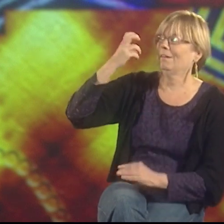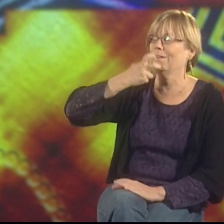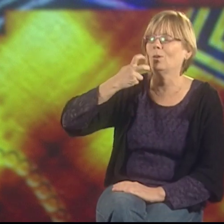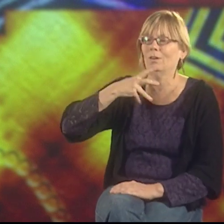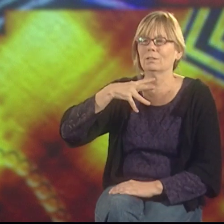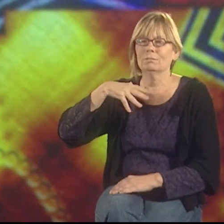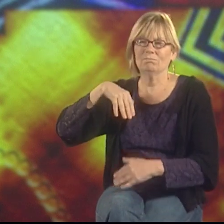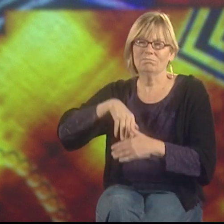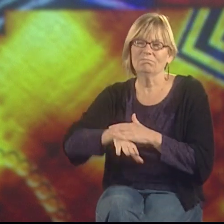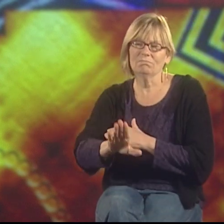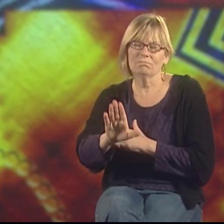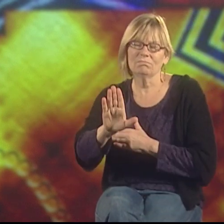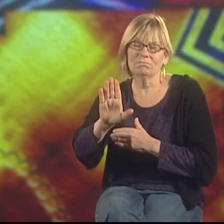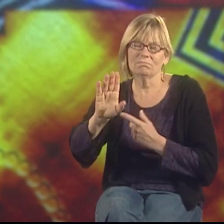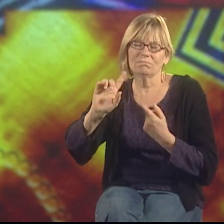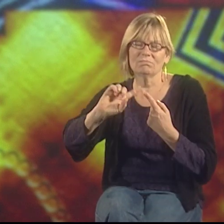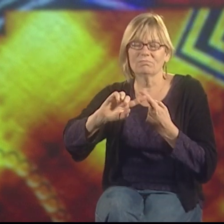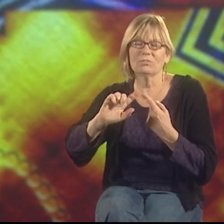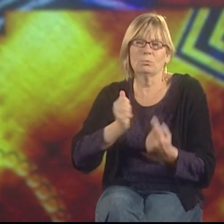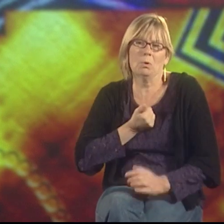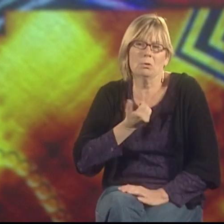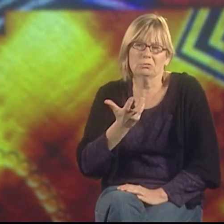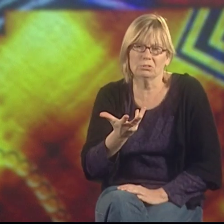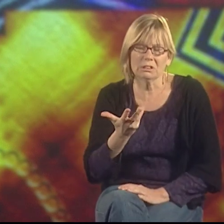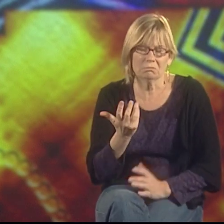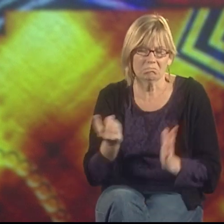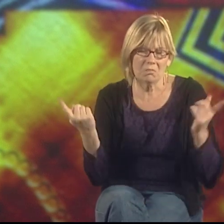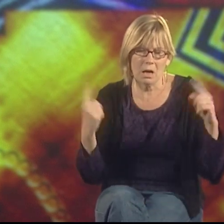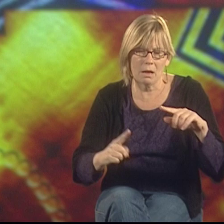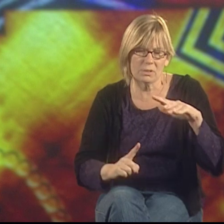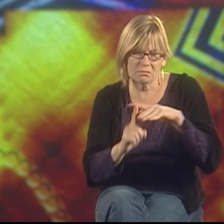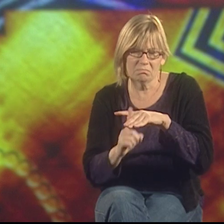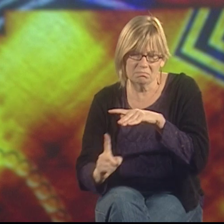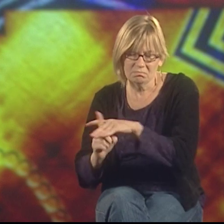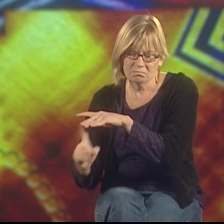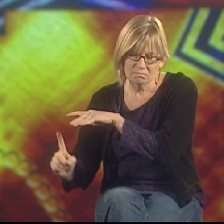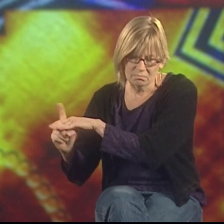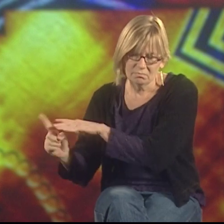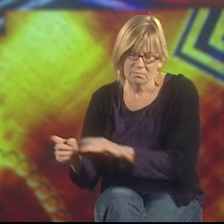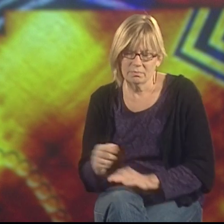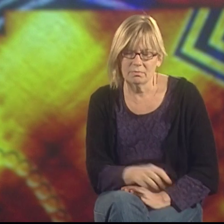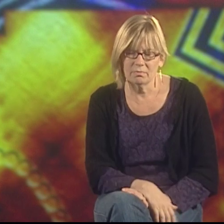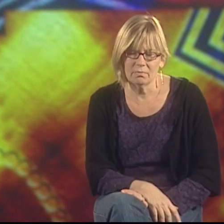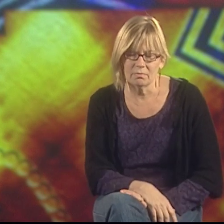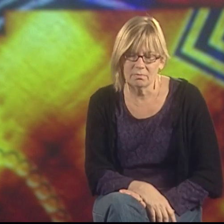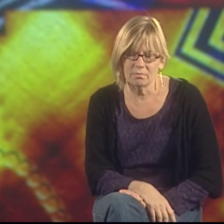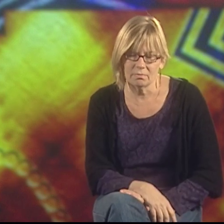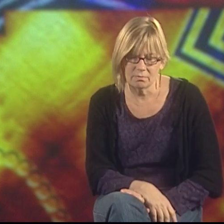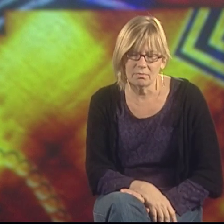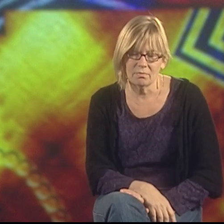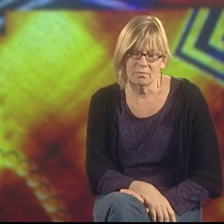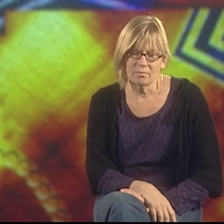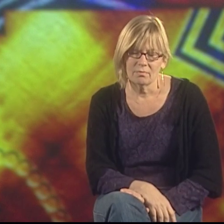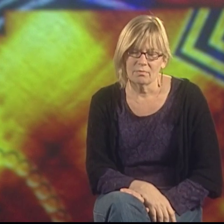of being taught to speech read and speak, and as a result that comes up as a theme frequently in the ASL poetry.